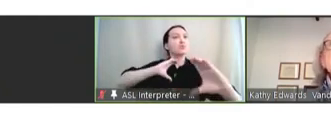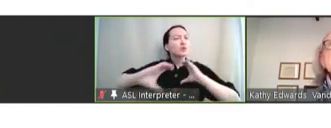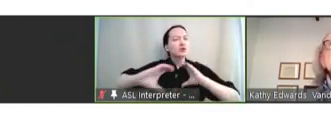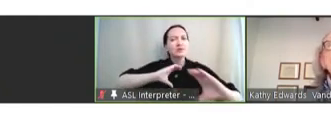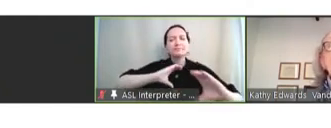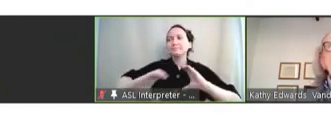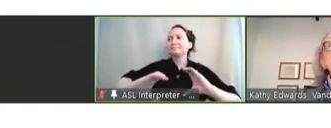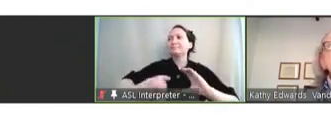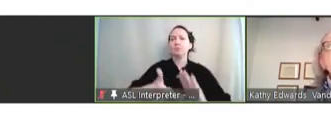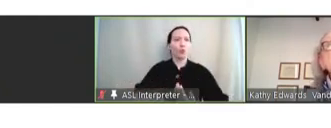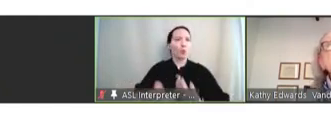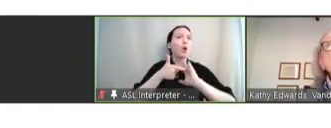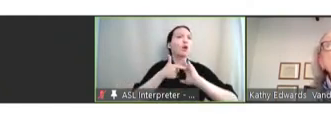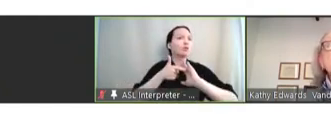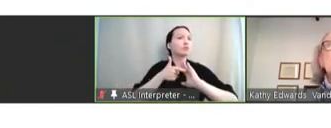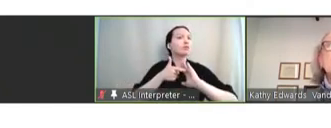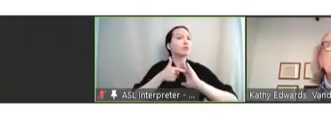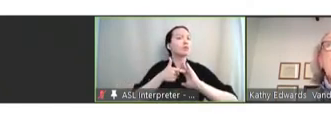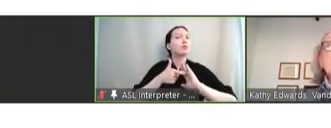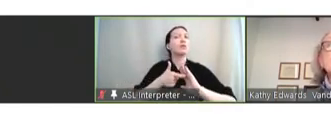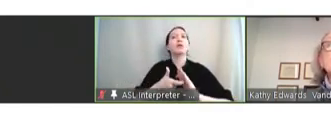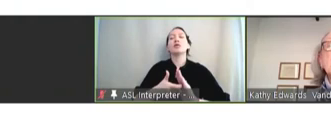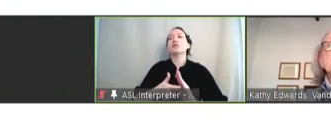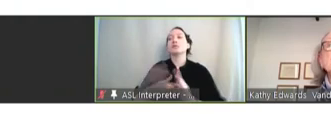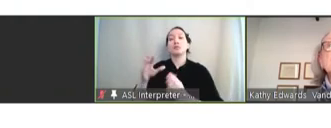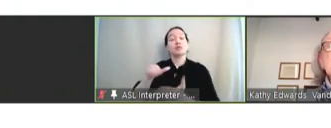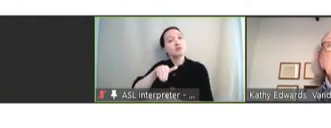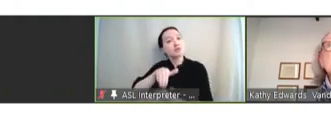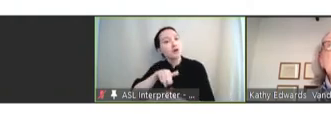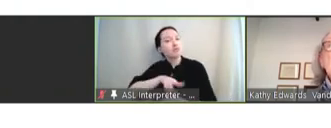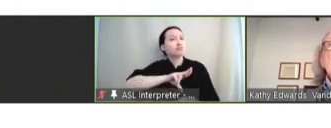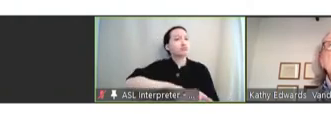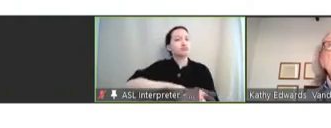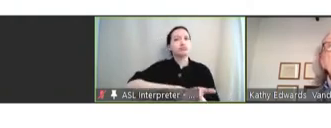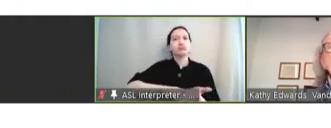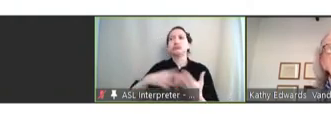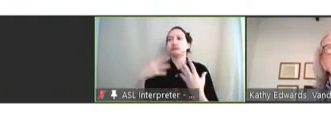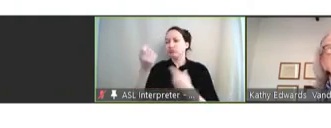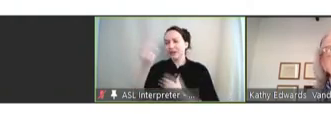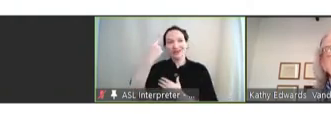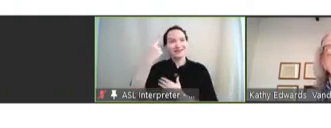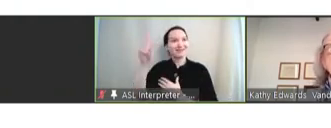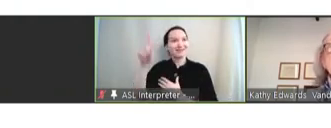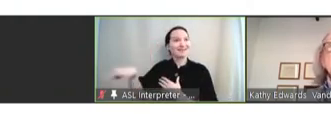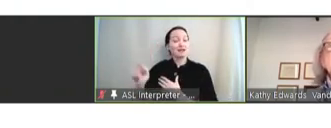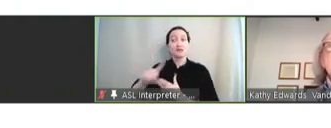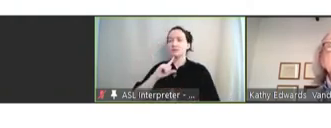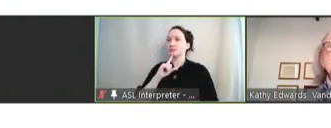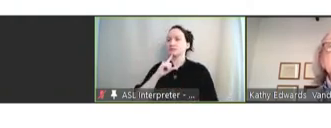need to have to make sure that the providers understand that -- how seriously the vaccine